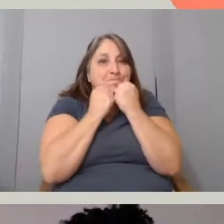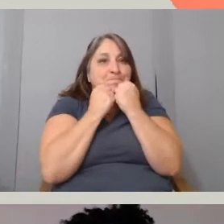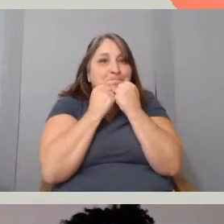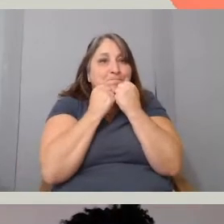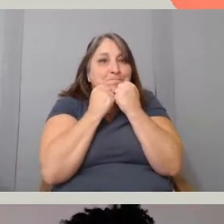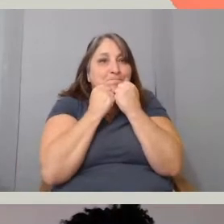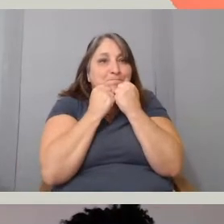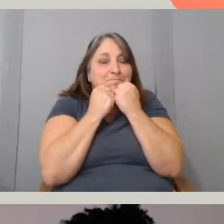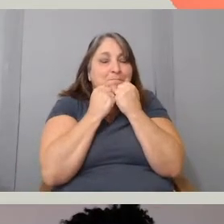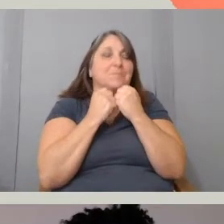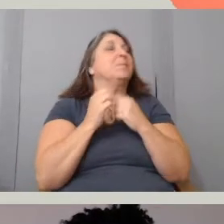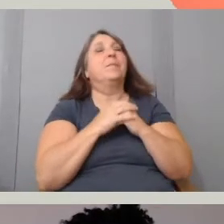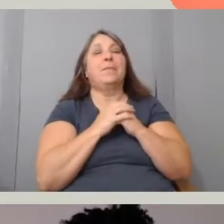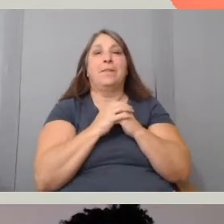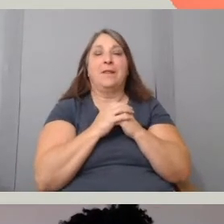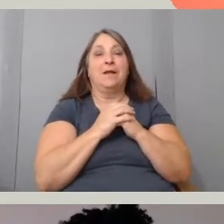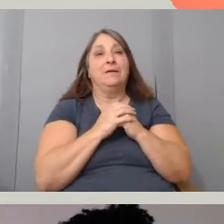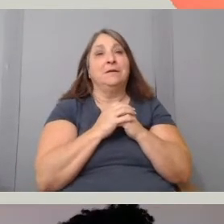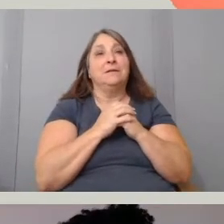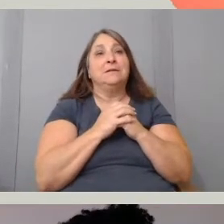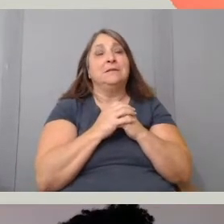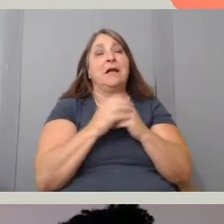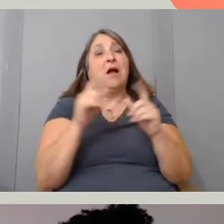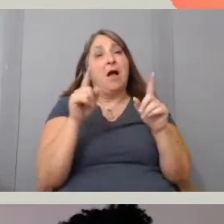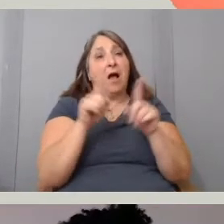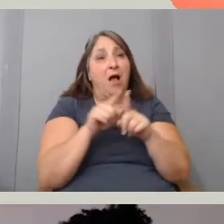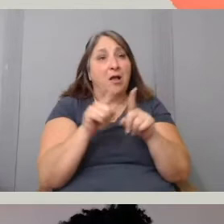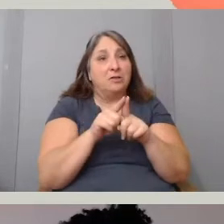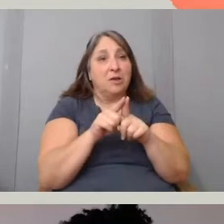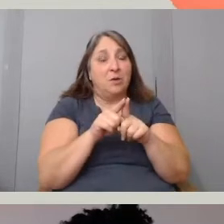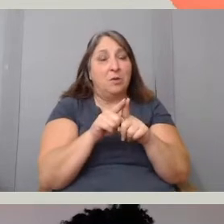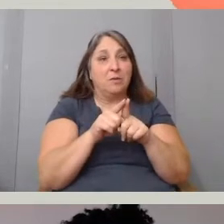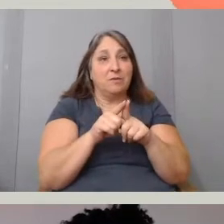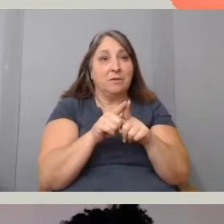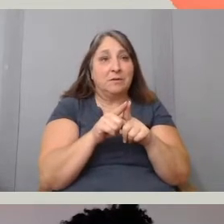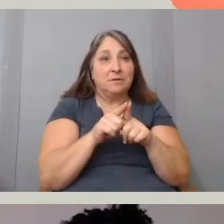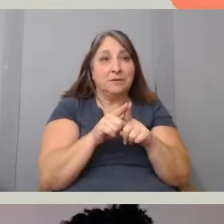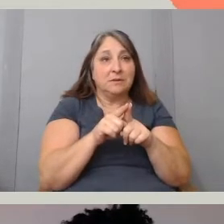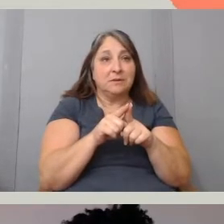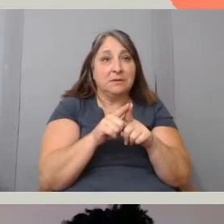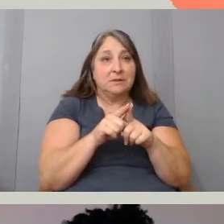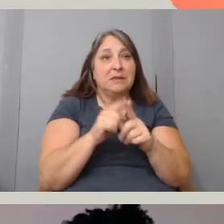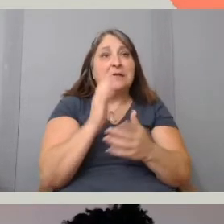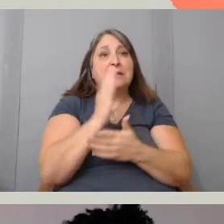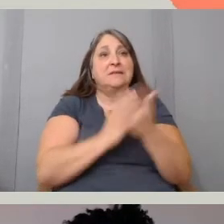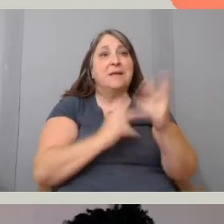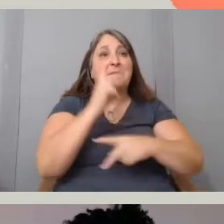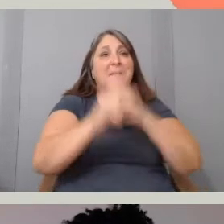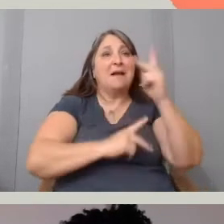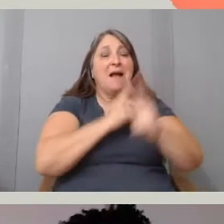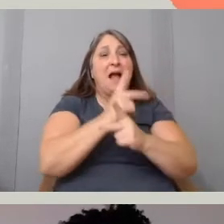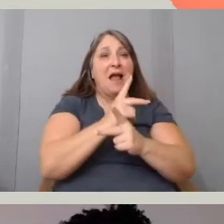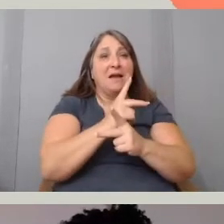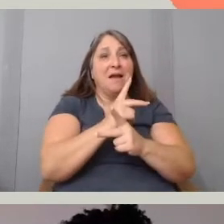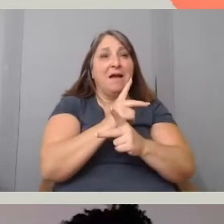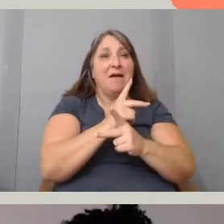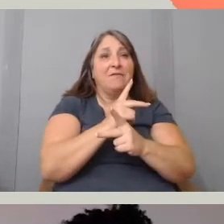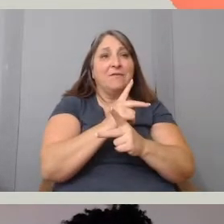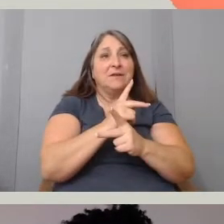And the second thing, I think there's, some sort of complicity that I sometimes,